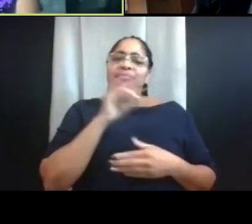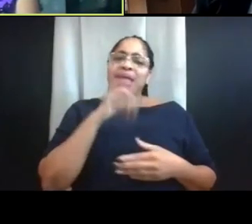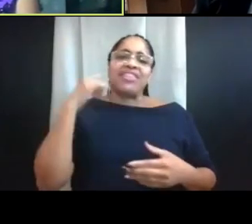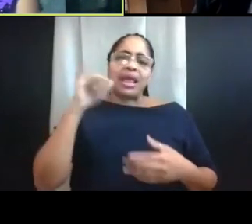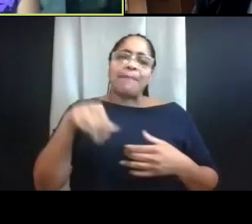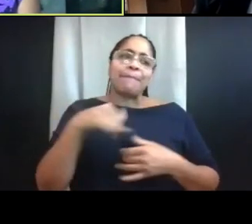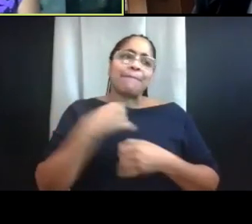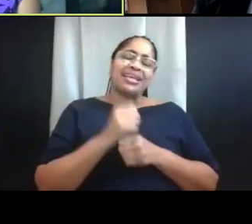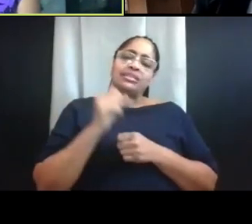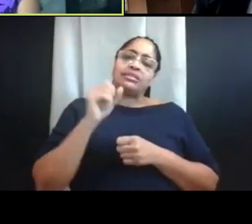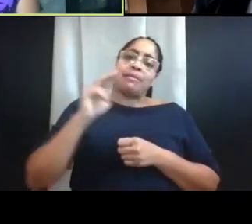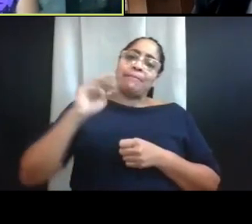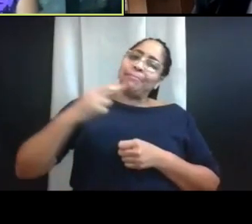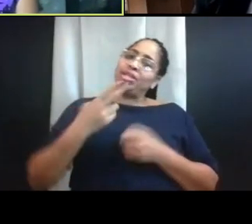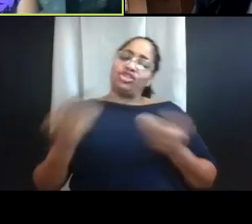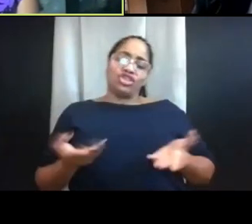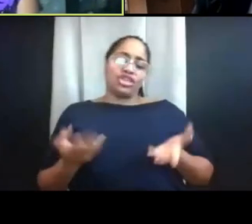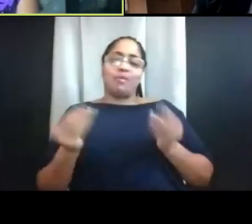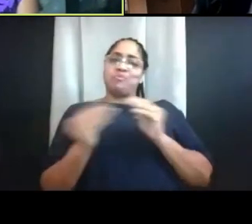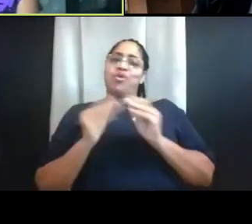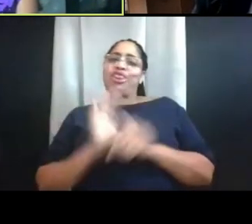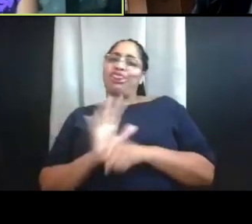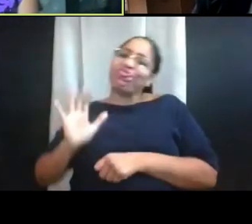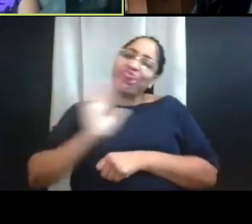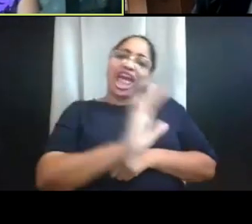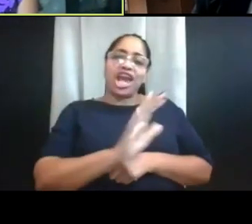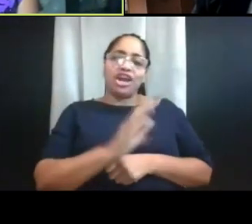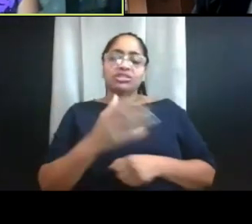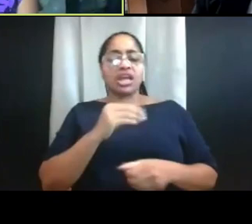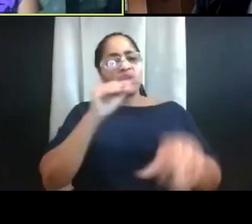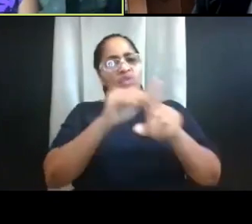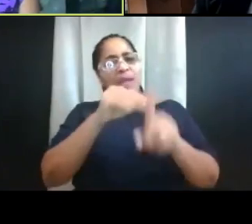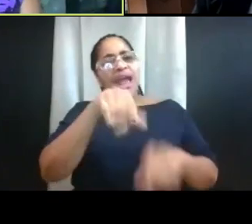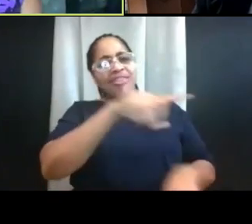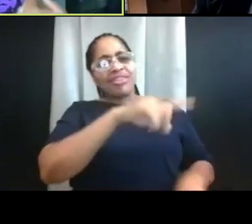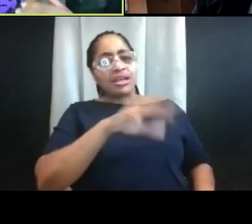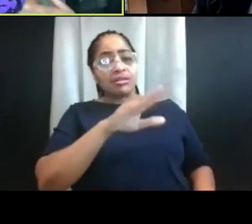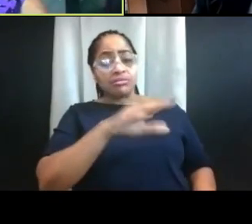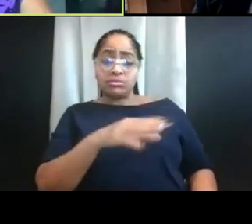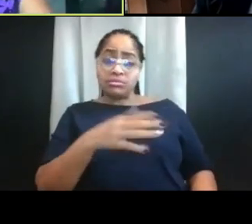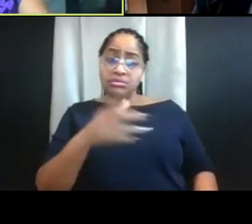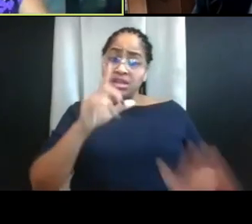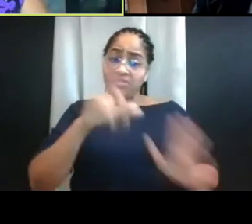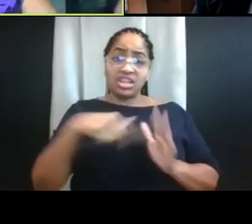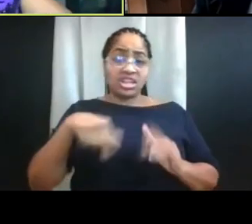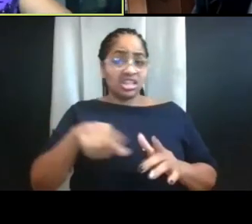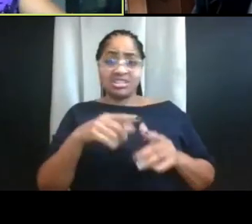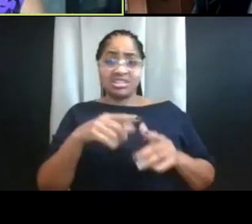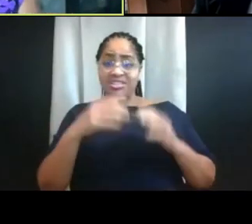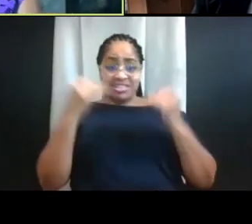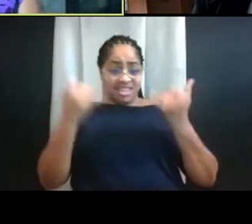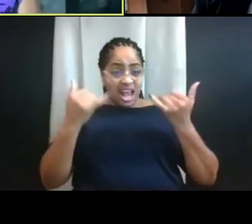And finally, and this is important, remind them eventually eventually this long tunnel, there's gonna be light at the end